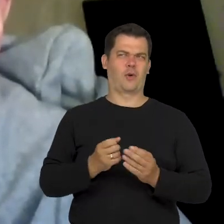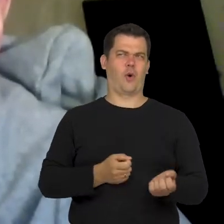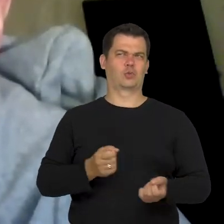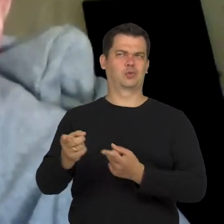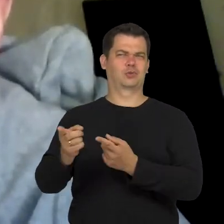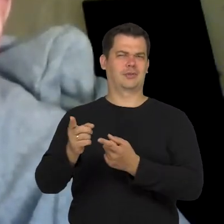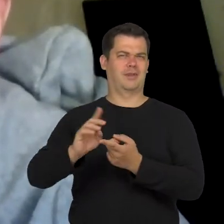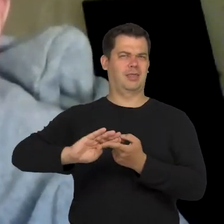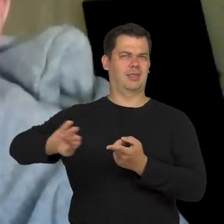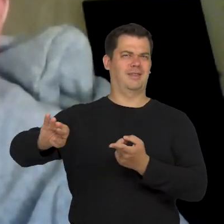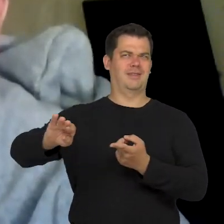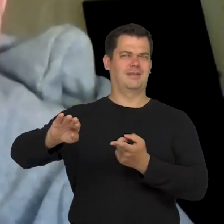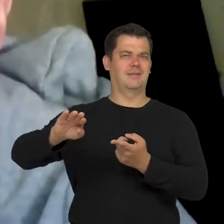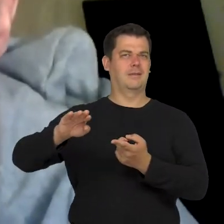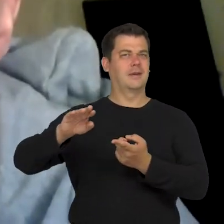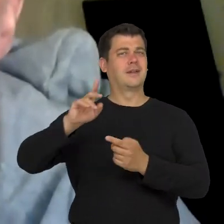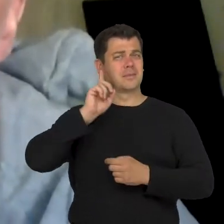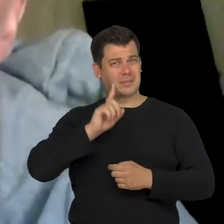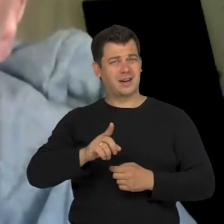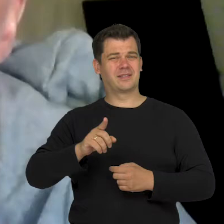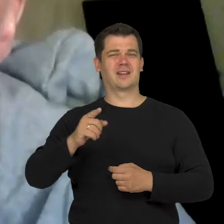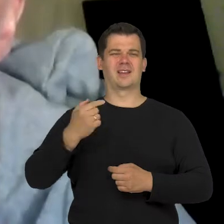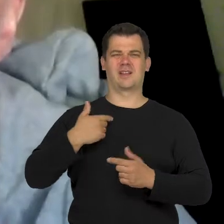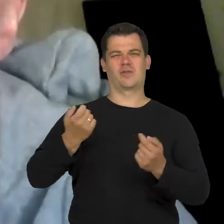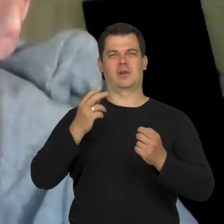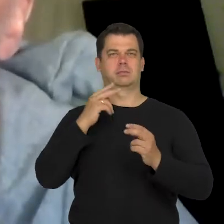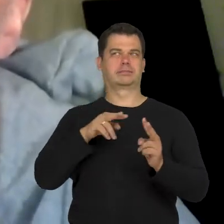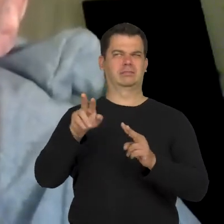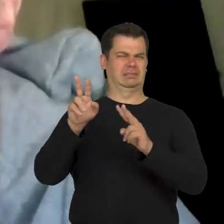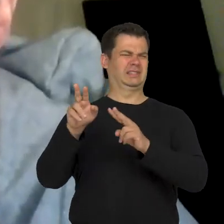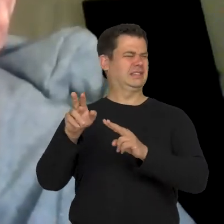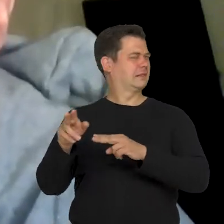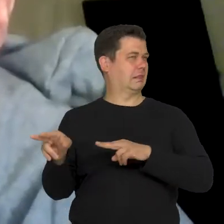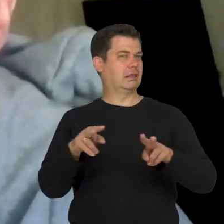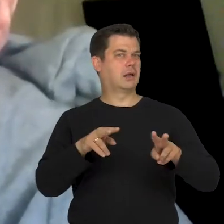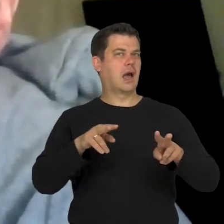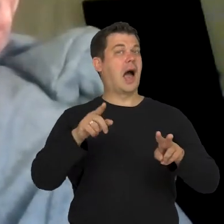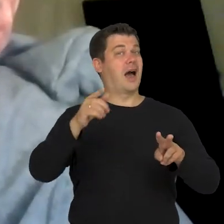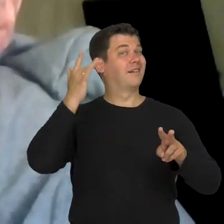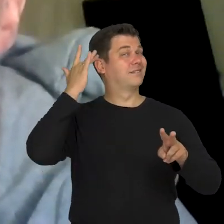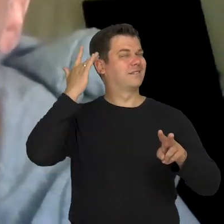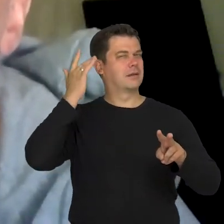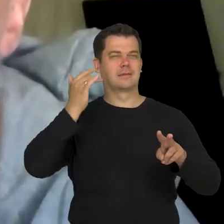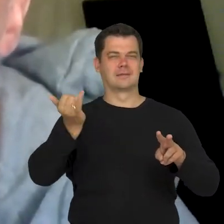Of course I look away but his is how visual artists are,